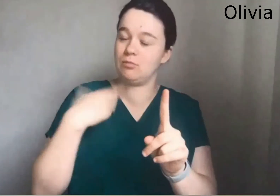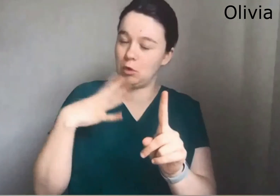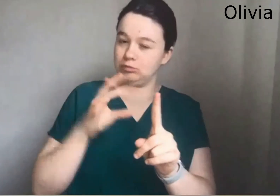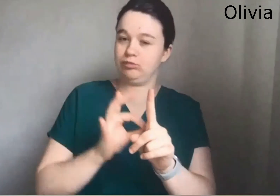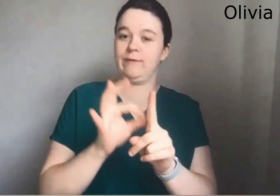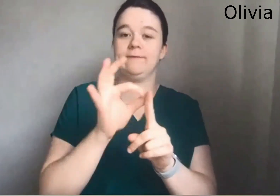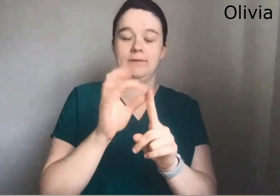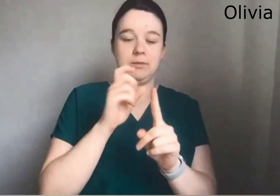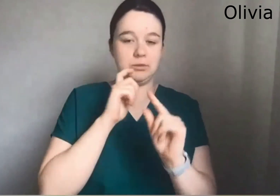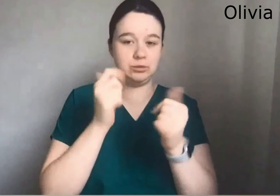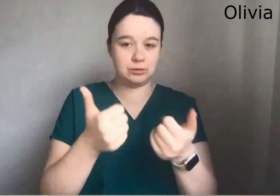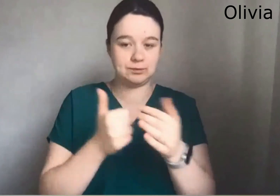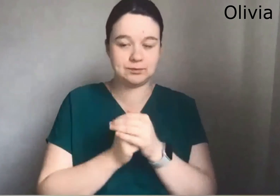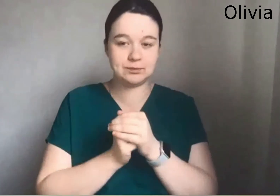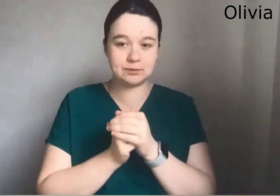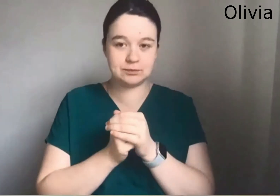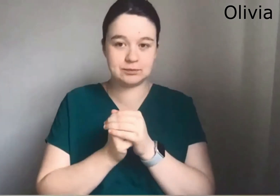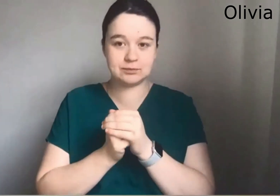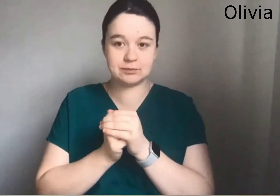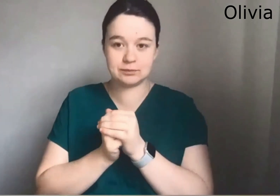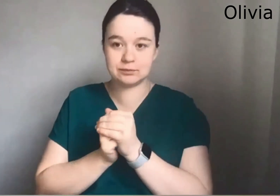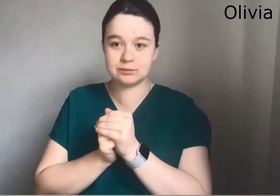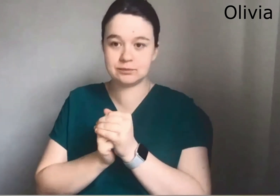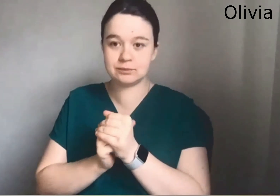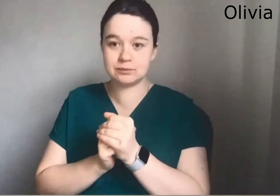So i'd like to see that technology improve. That would be really good